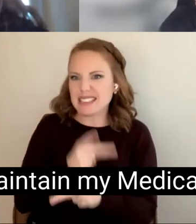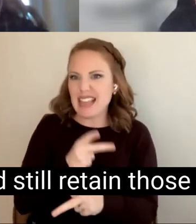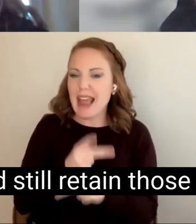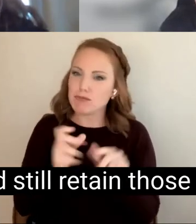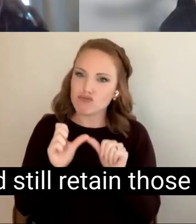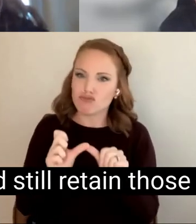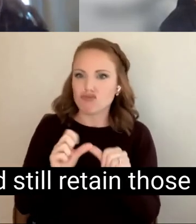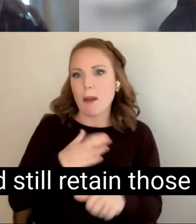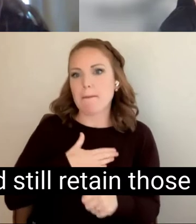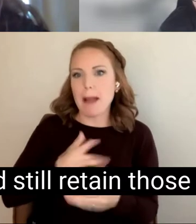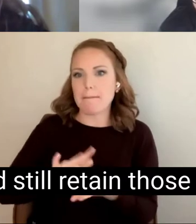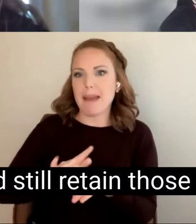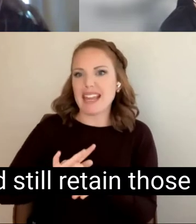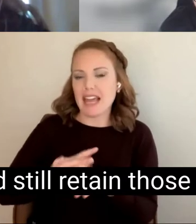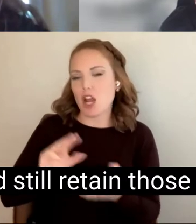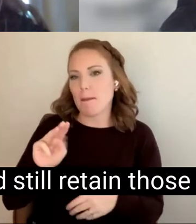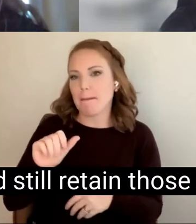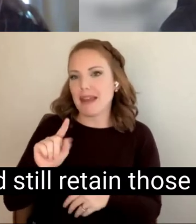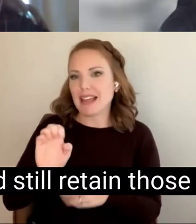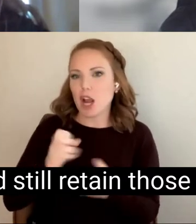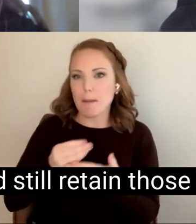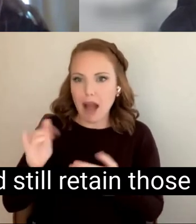program and still retain those benefits.